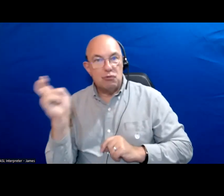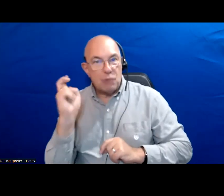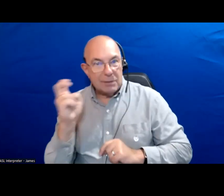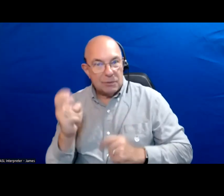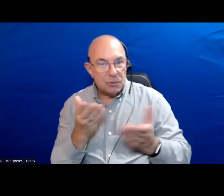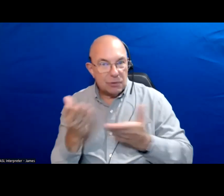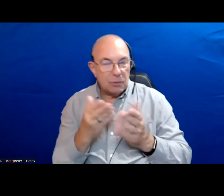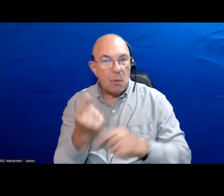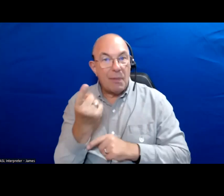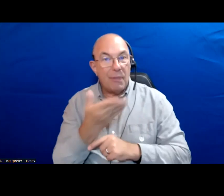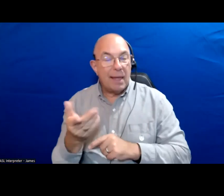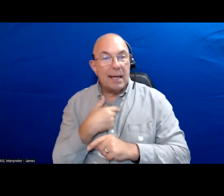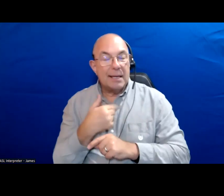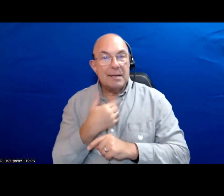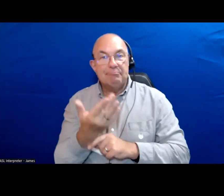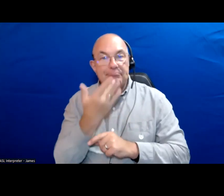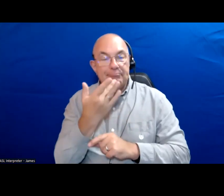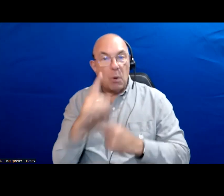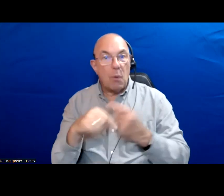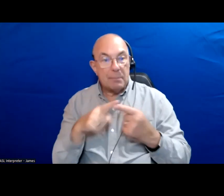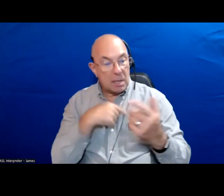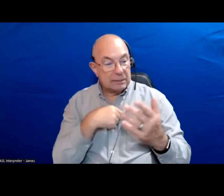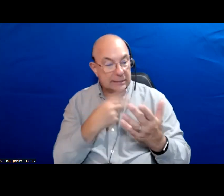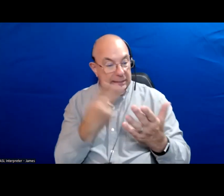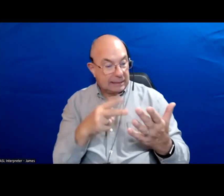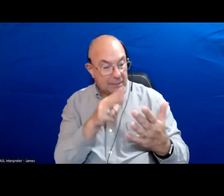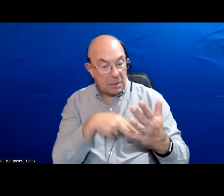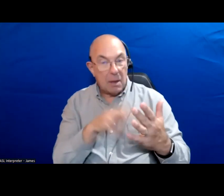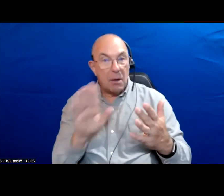One of the things that I look for when I am reading a platform is a you know how much